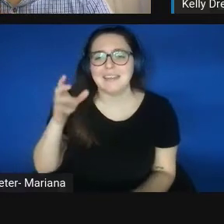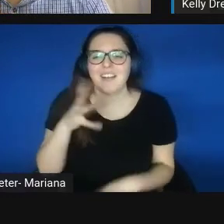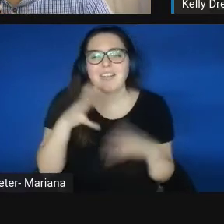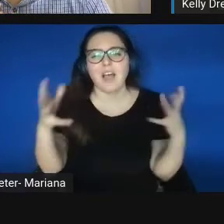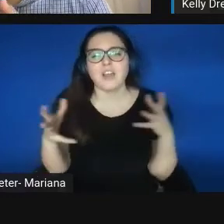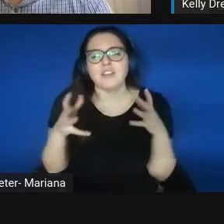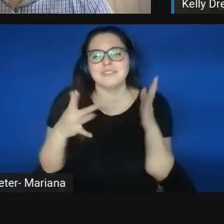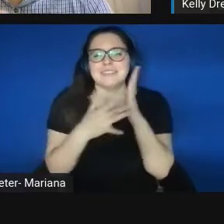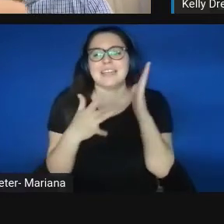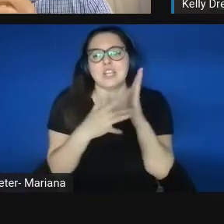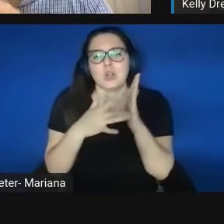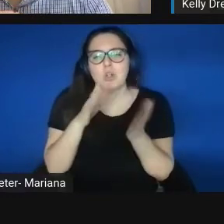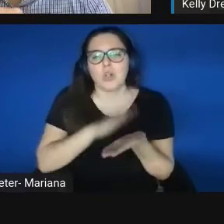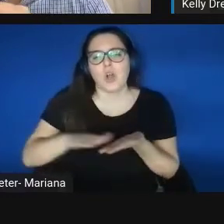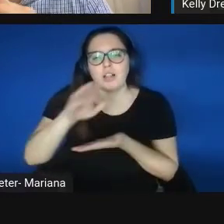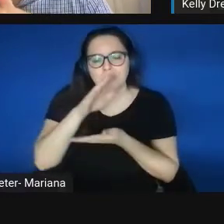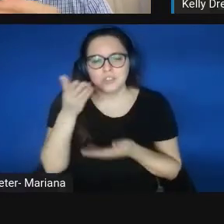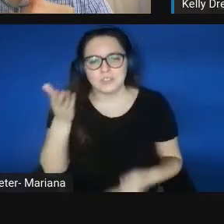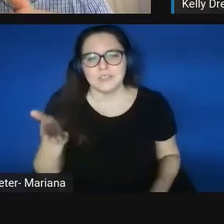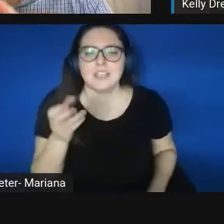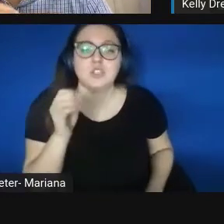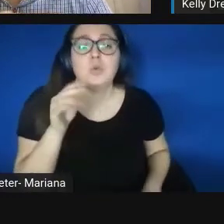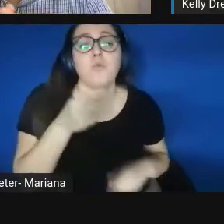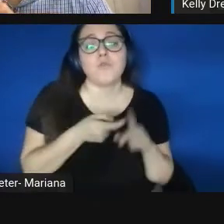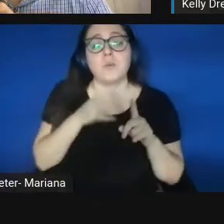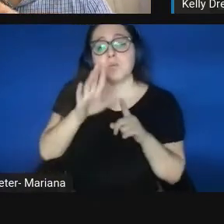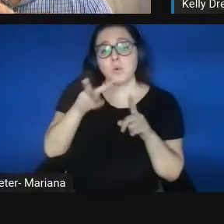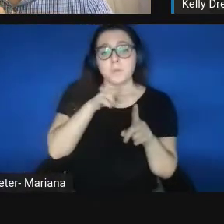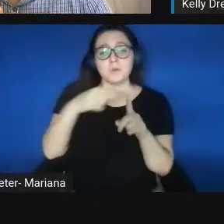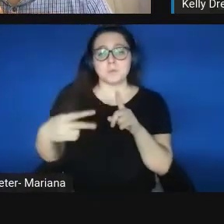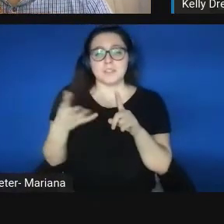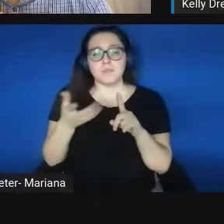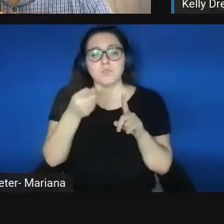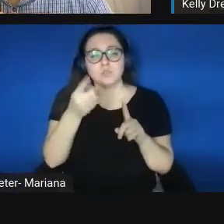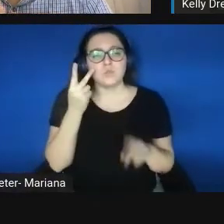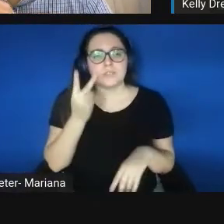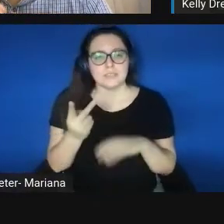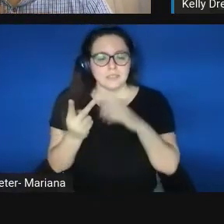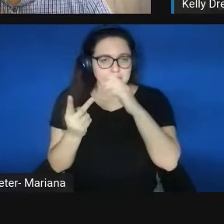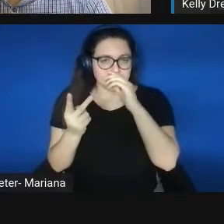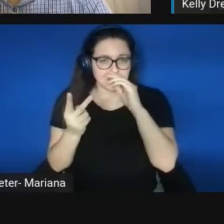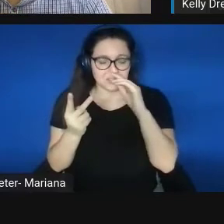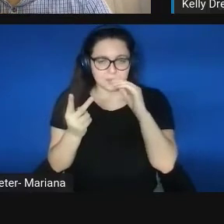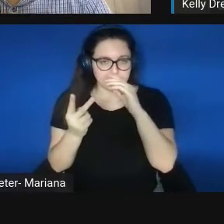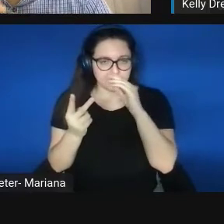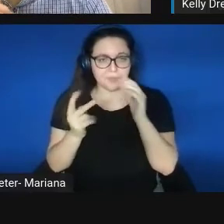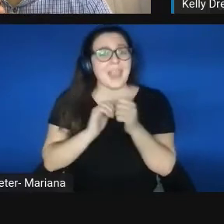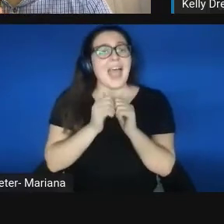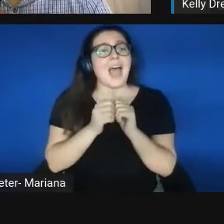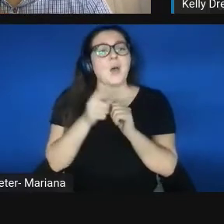So from your perspective and what you have seen, how have you encouraged those partnerships